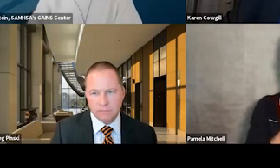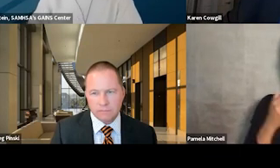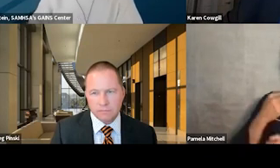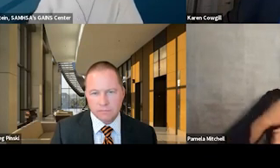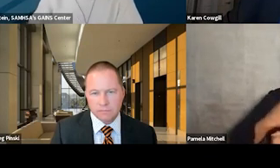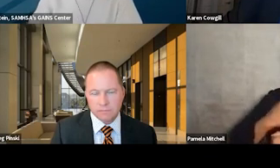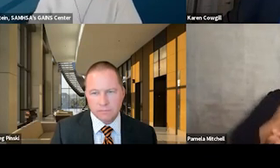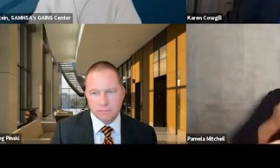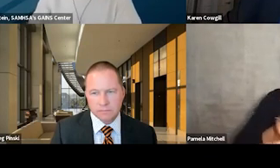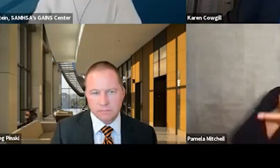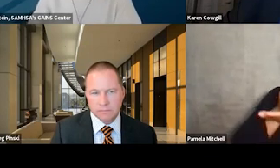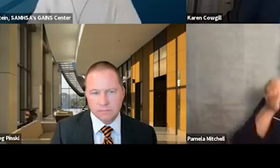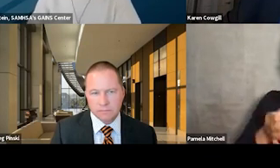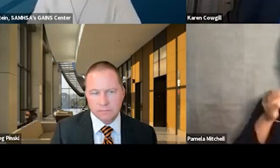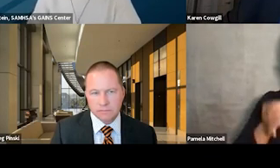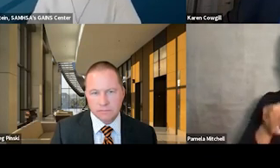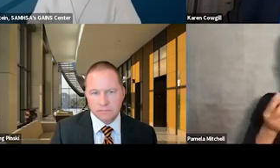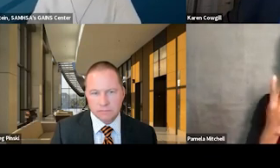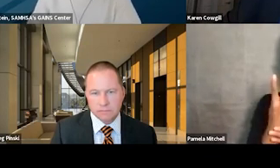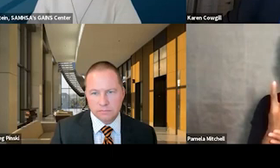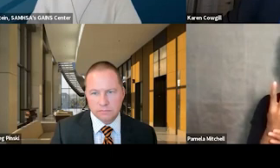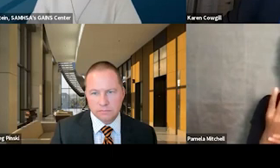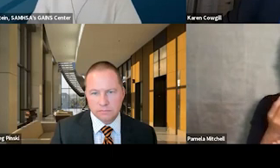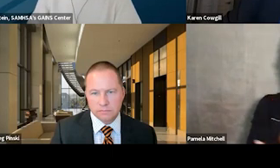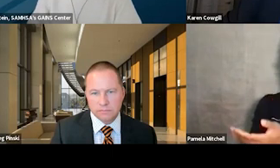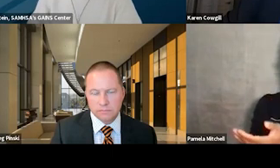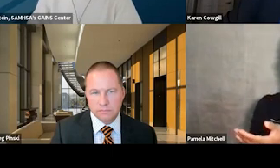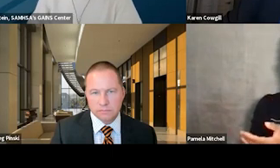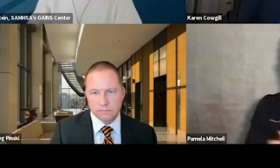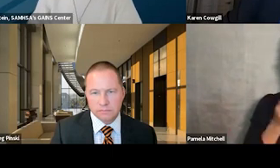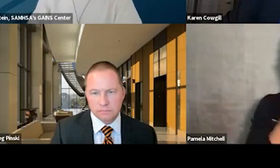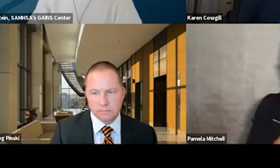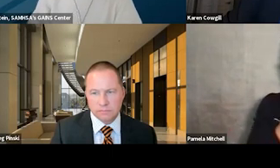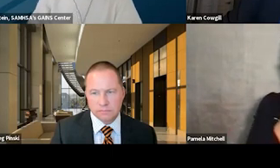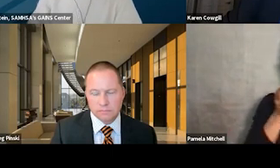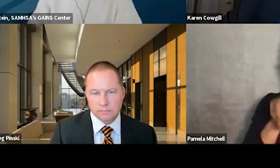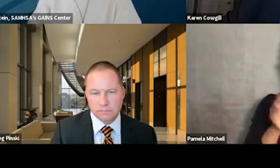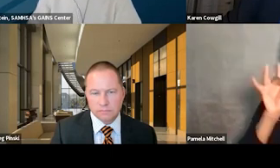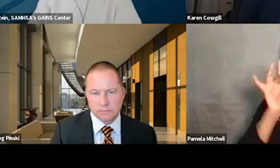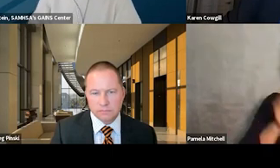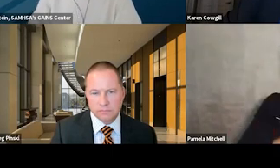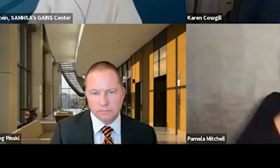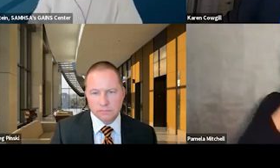and provided over a drug treatment court for eight years. He worked with the Harvard Law School Access to Justice Lab